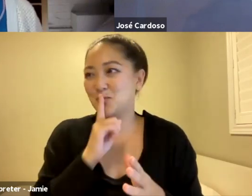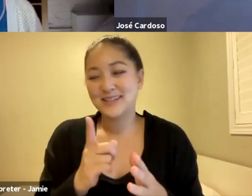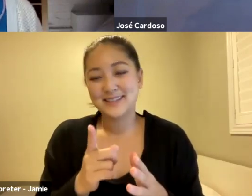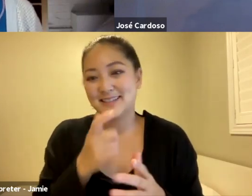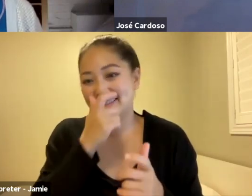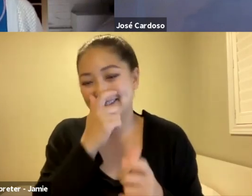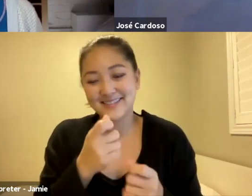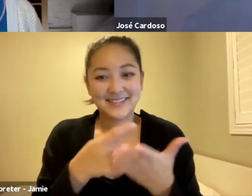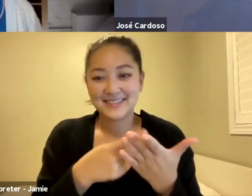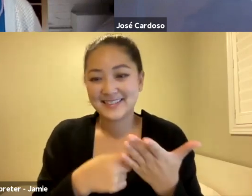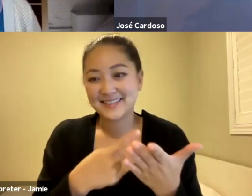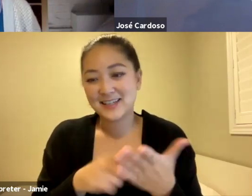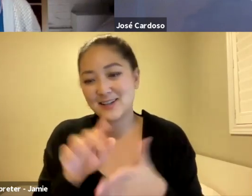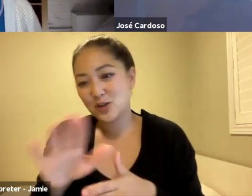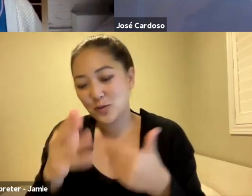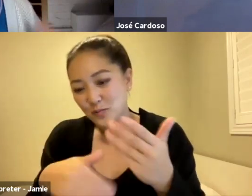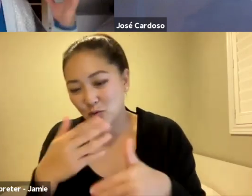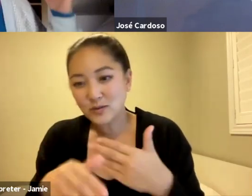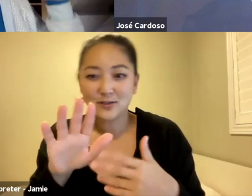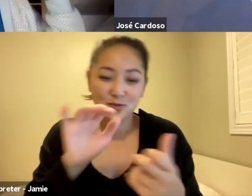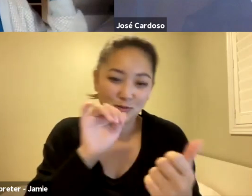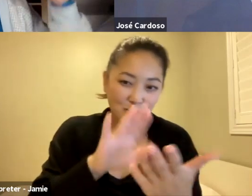and your methodologies and also where your mind goes, both